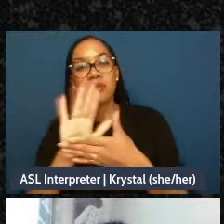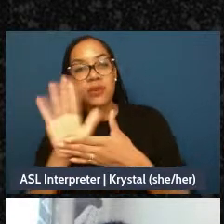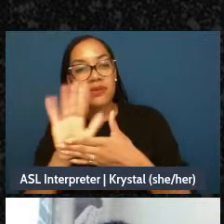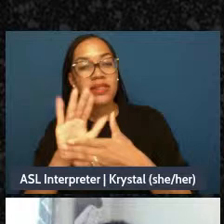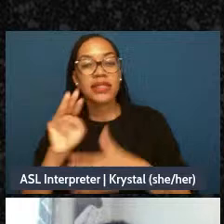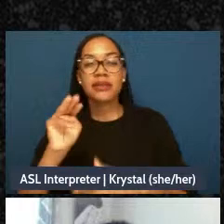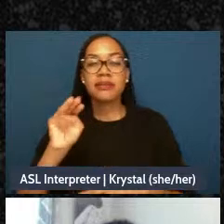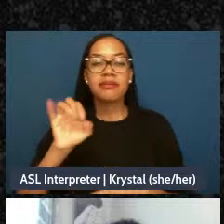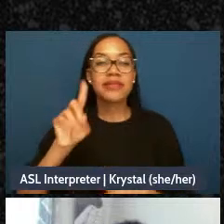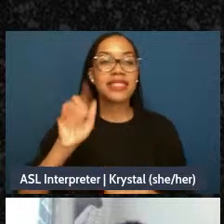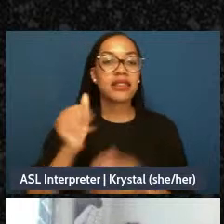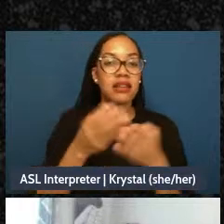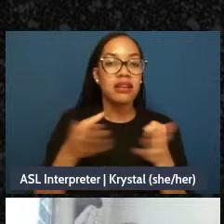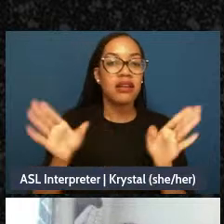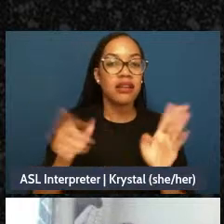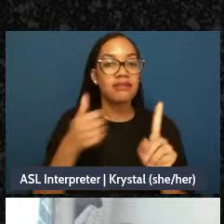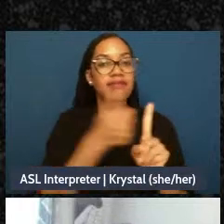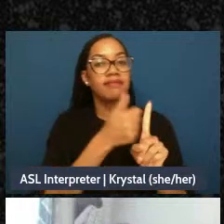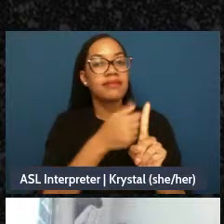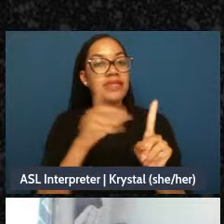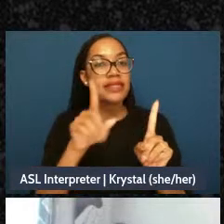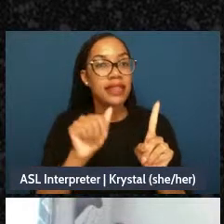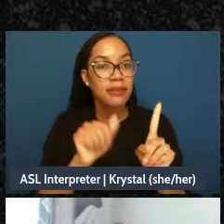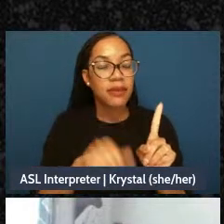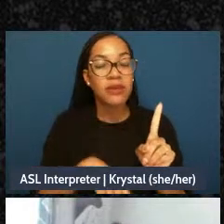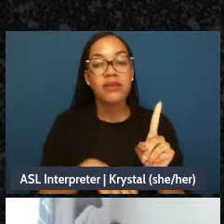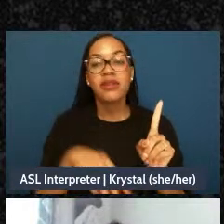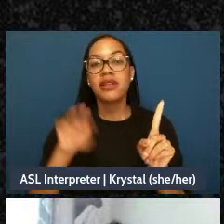And I'm actually going to give you a full minute you're going to type it into the comments